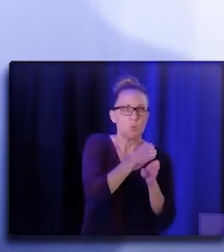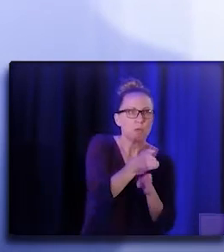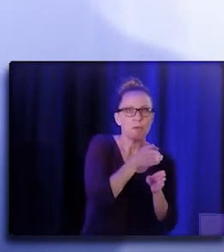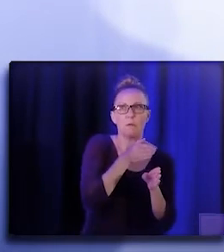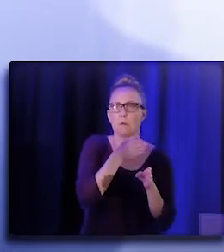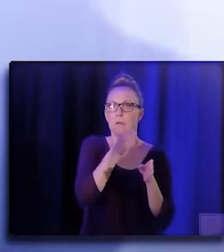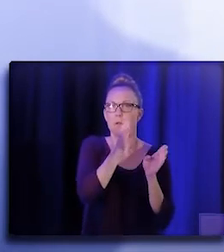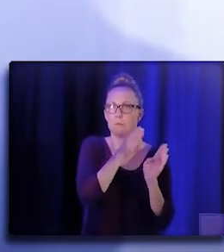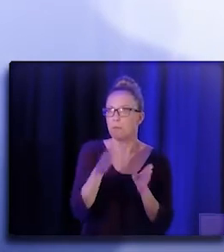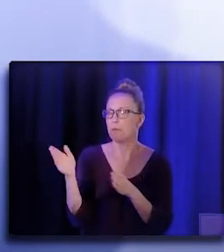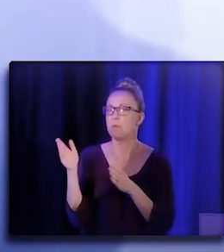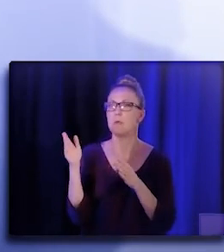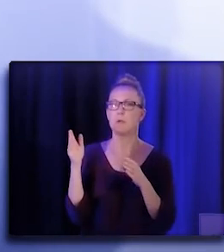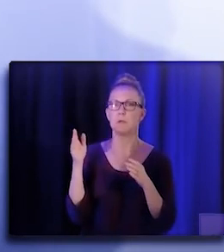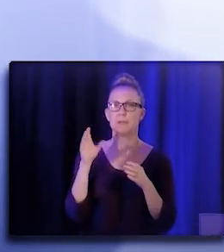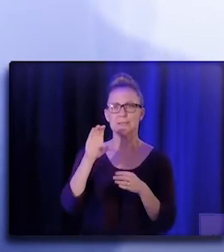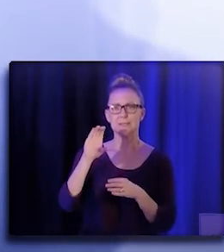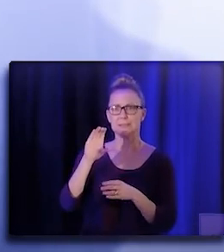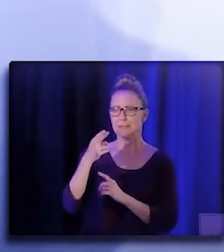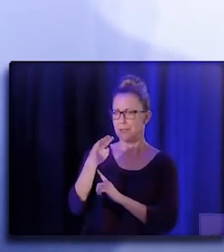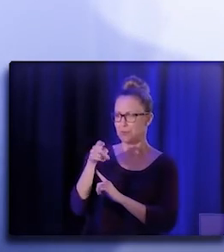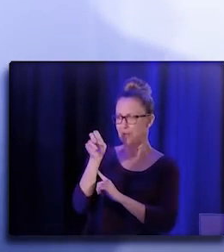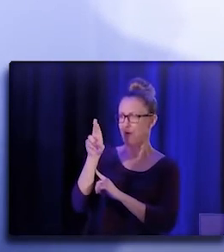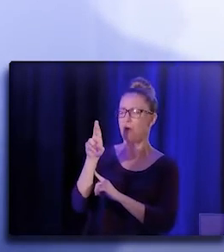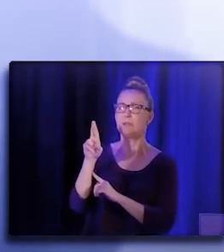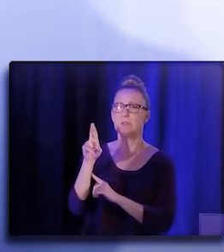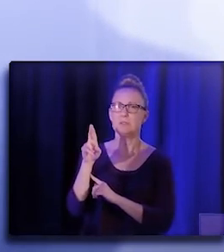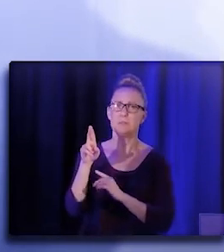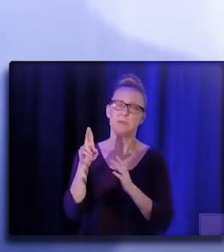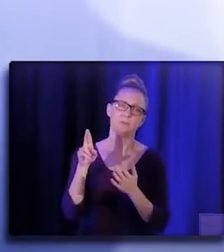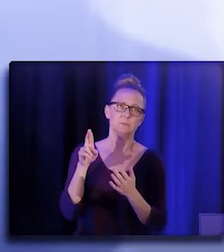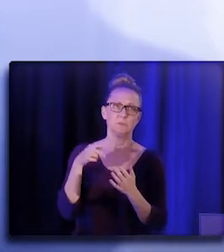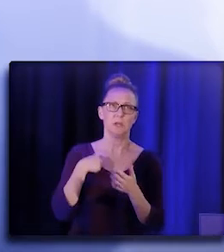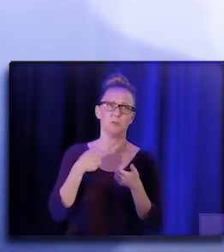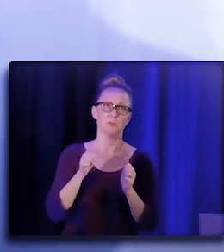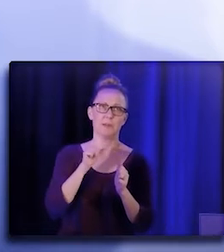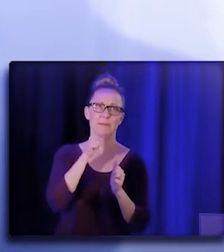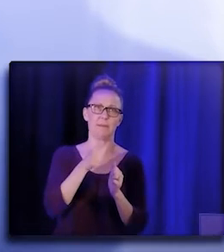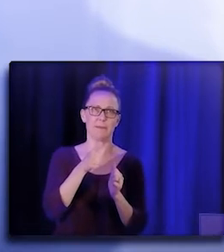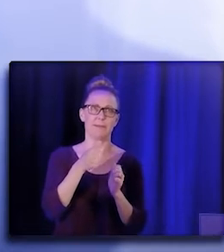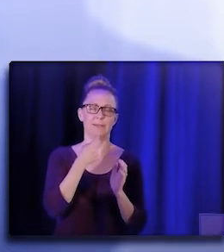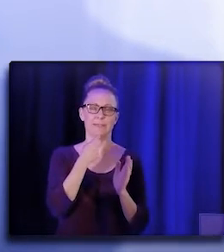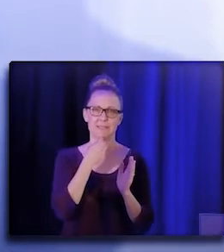You know, CHW/P/Rs, you know, I'll try just not to repeat anything that Andrea said,